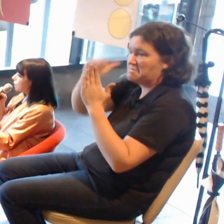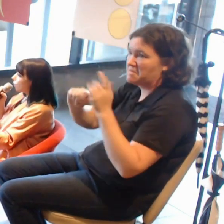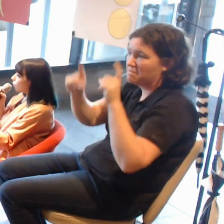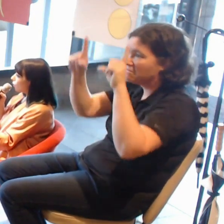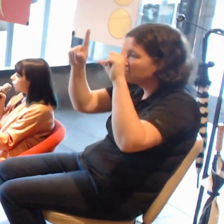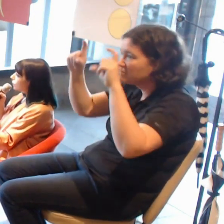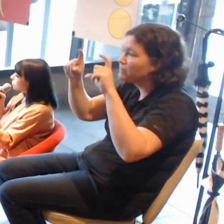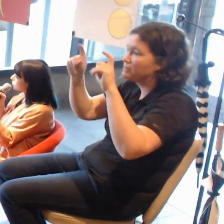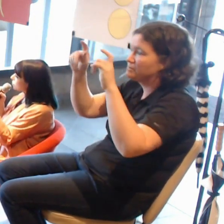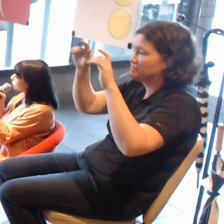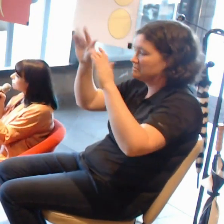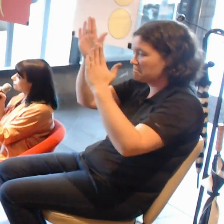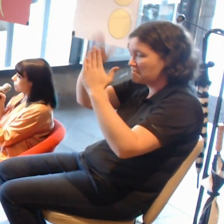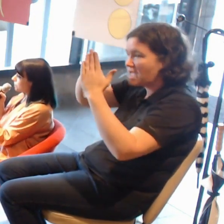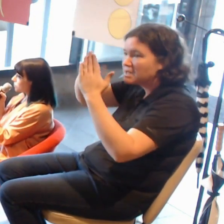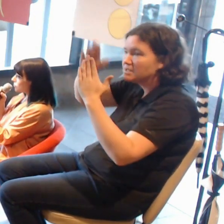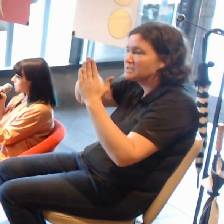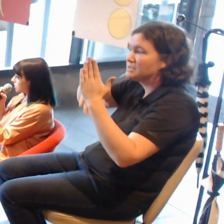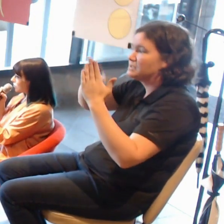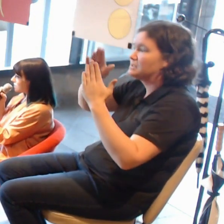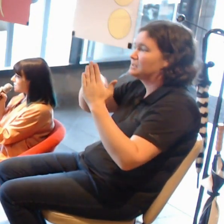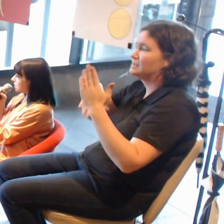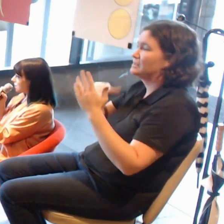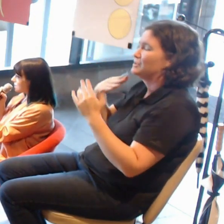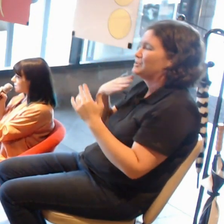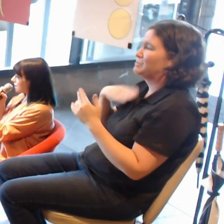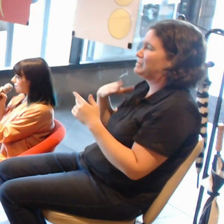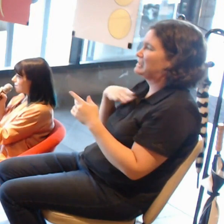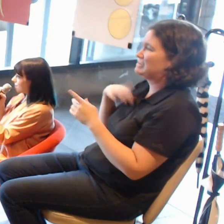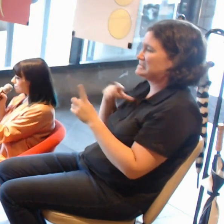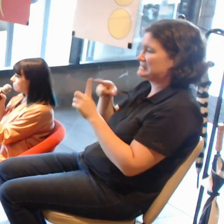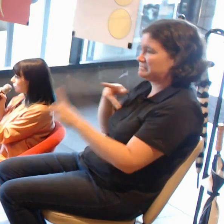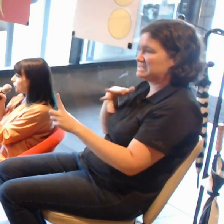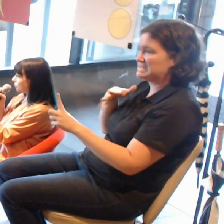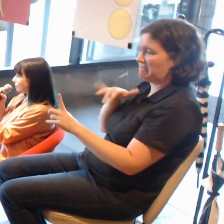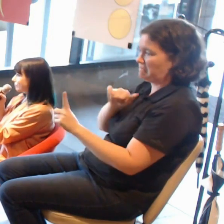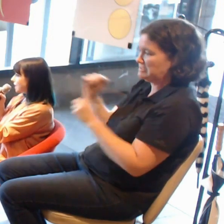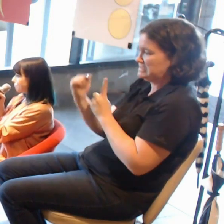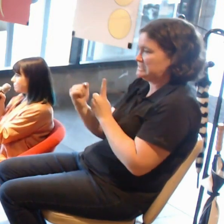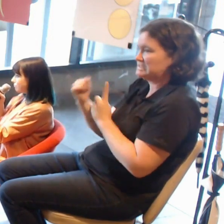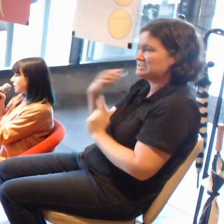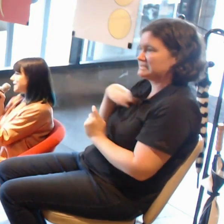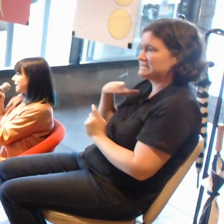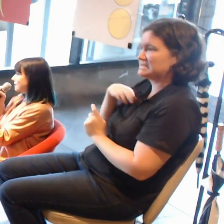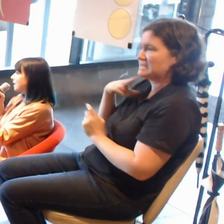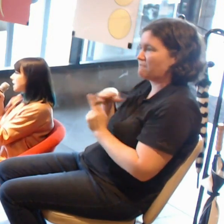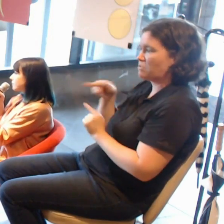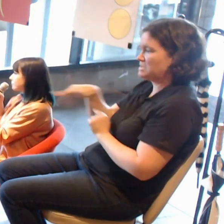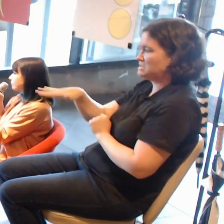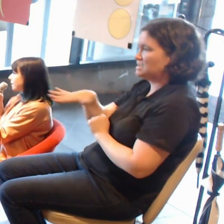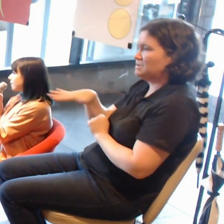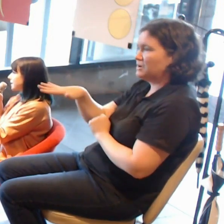due to environmental conditions that predicate that kind of exhibition.